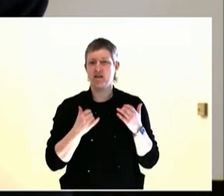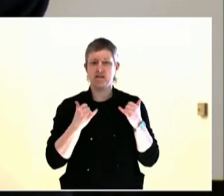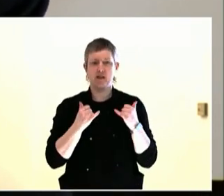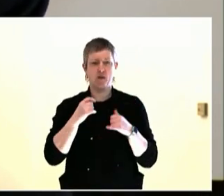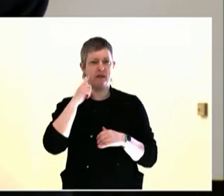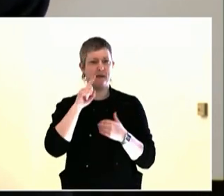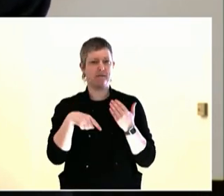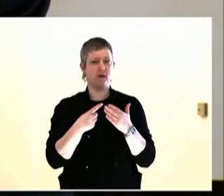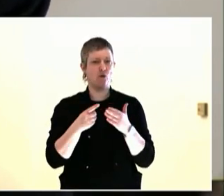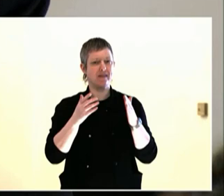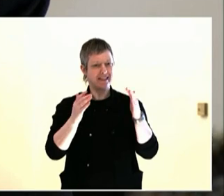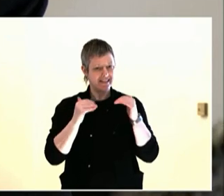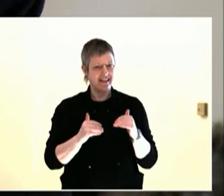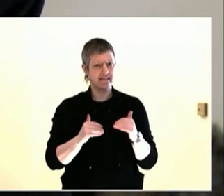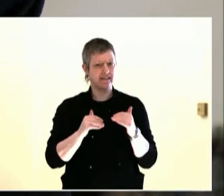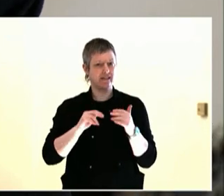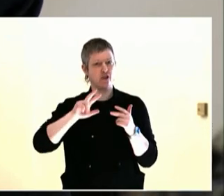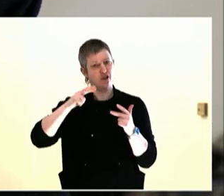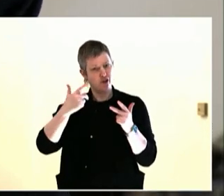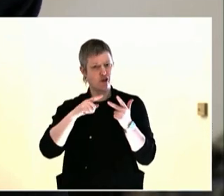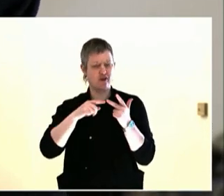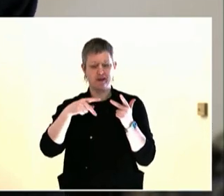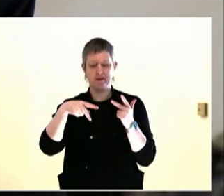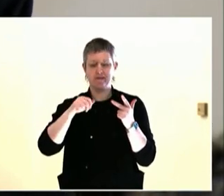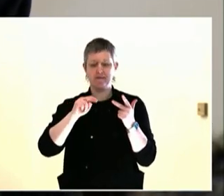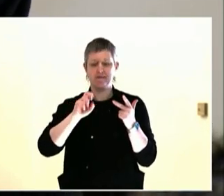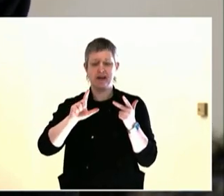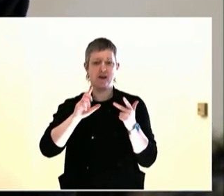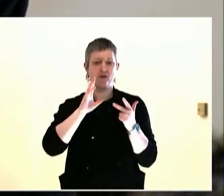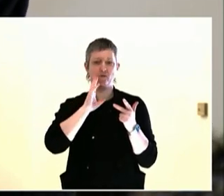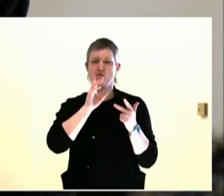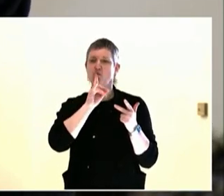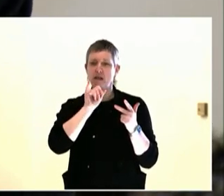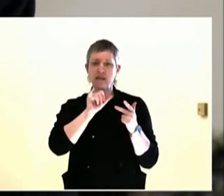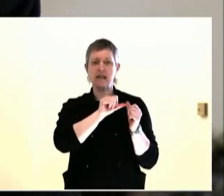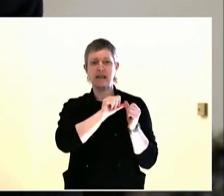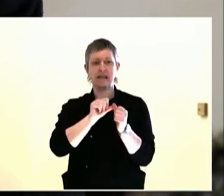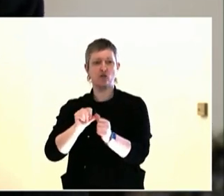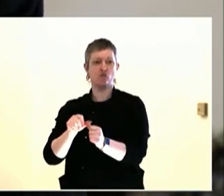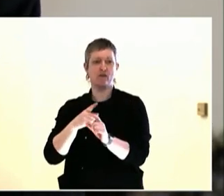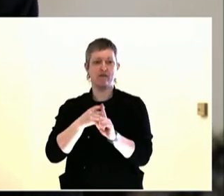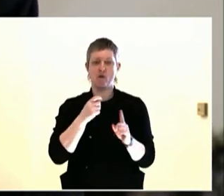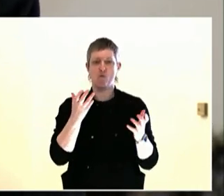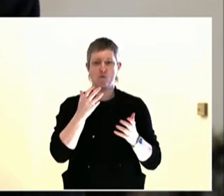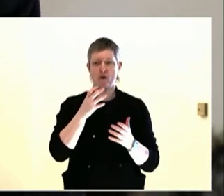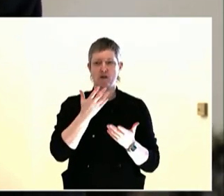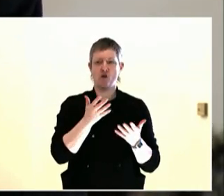about a web page. It's not just about sending a letter. It's about to talk to others and see what really matters, what